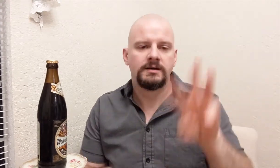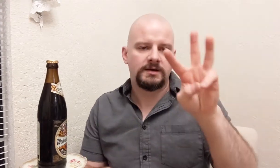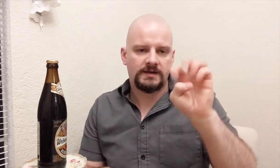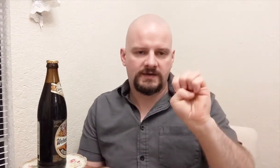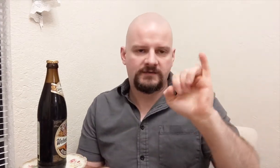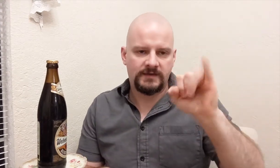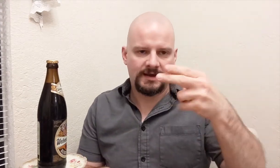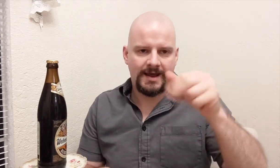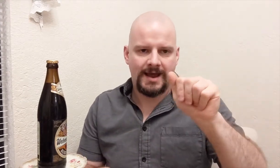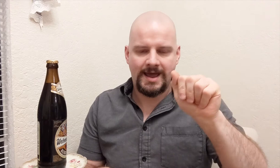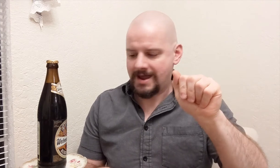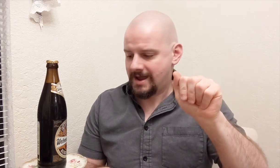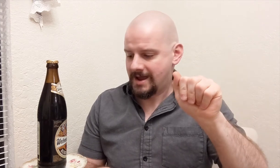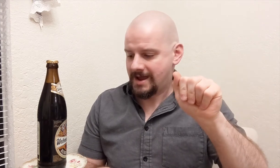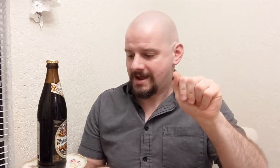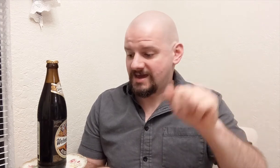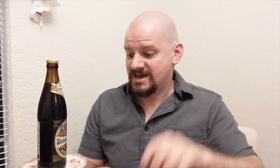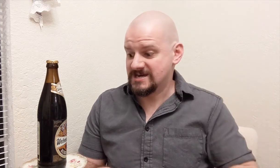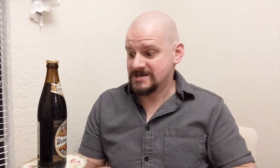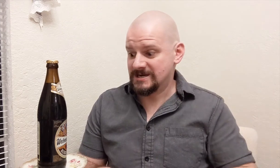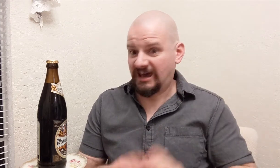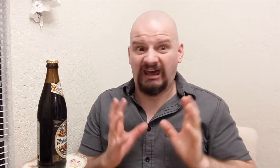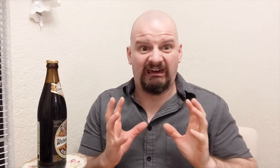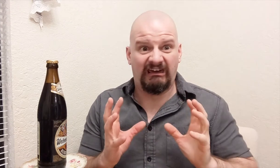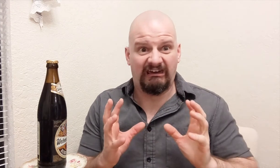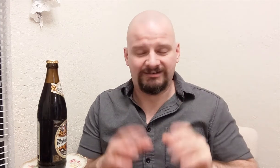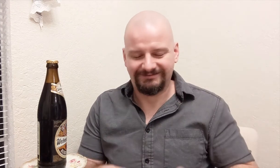Weiha -- Argh!